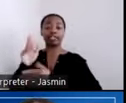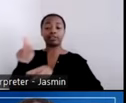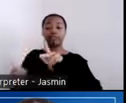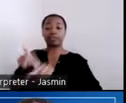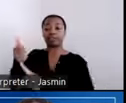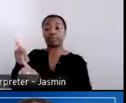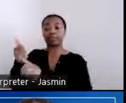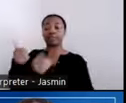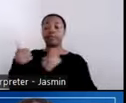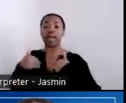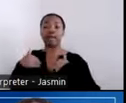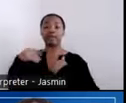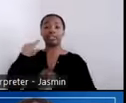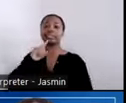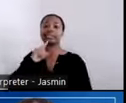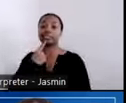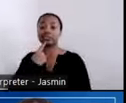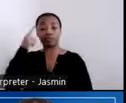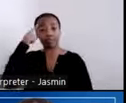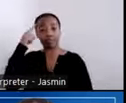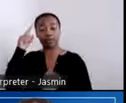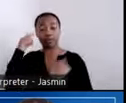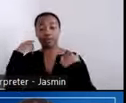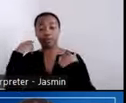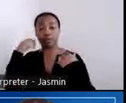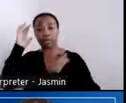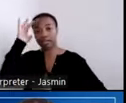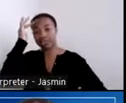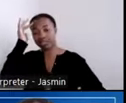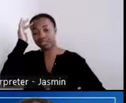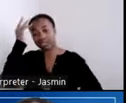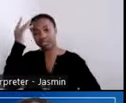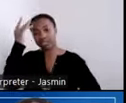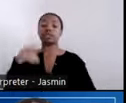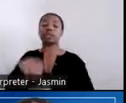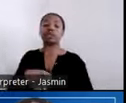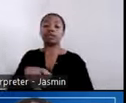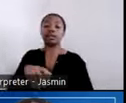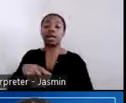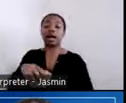residing in public and private facilities and community settings at risk for abuse,